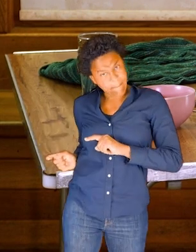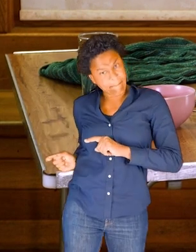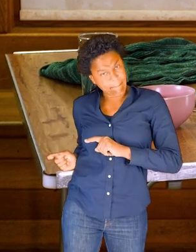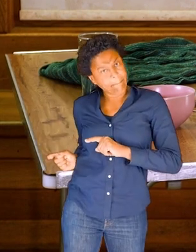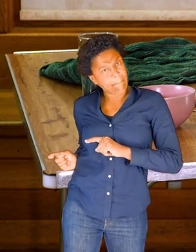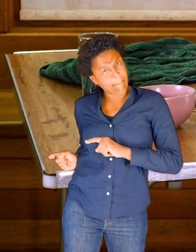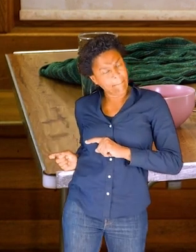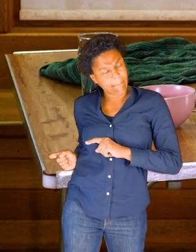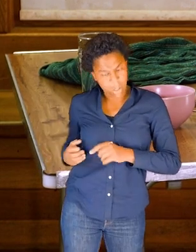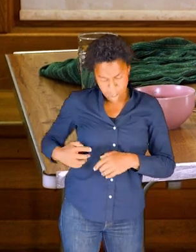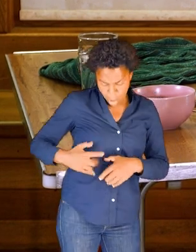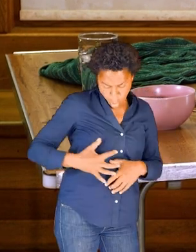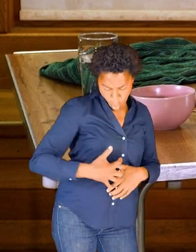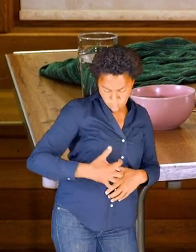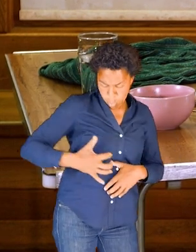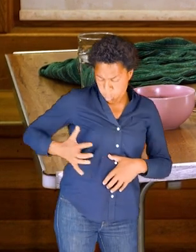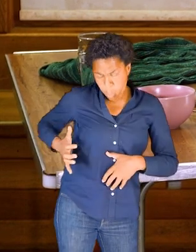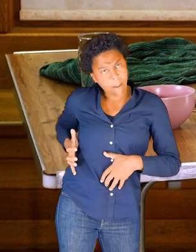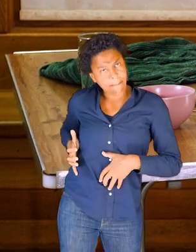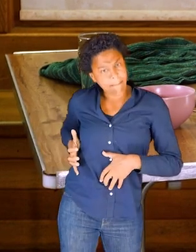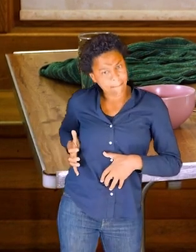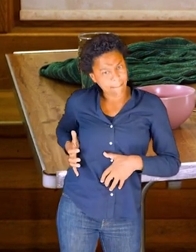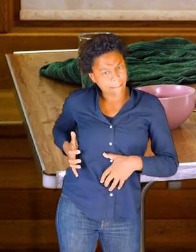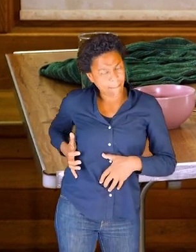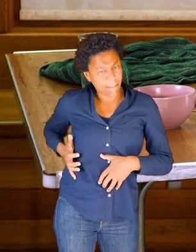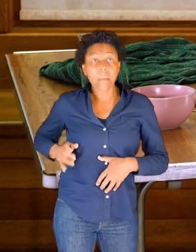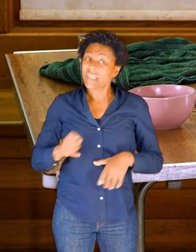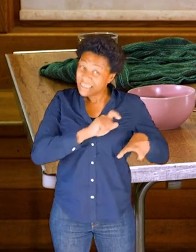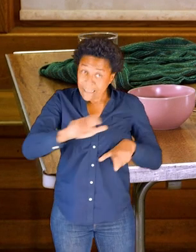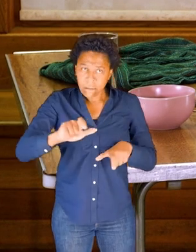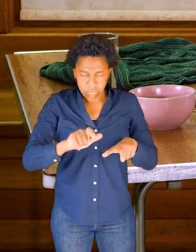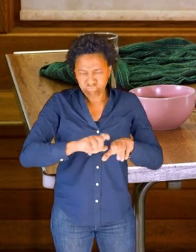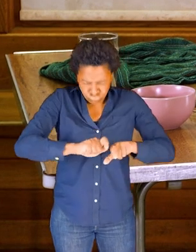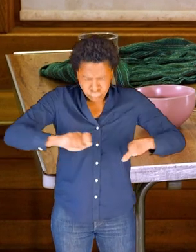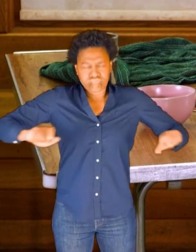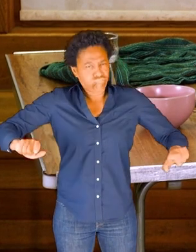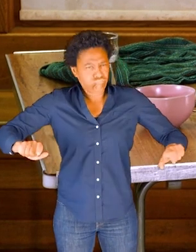they're really curved, really arc shaped but they're still nice long bones.